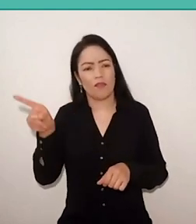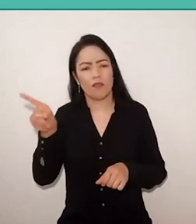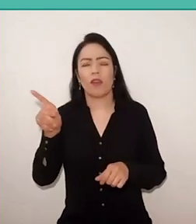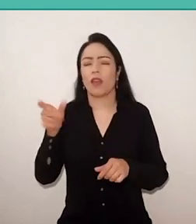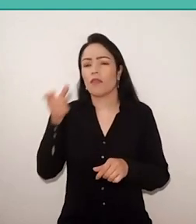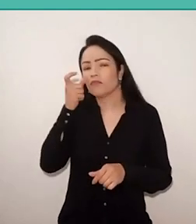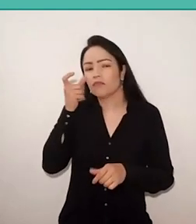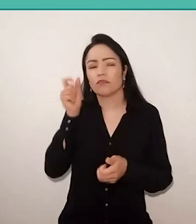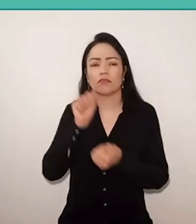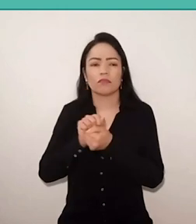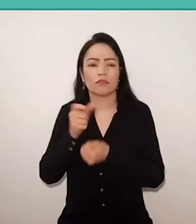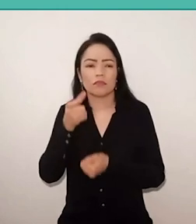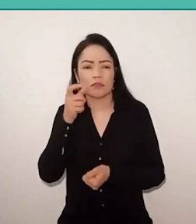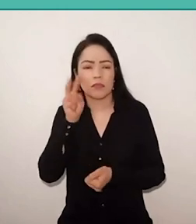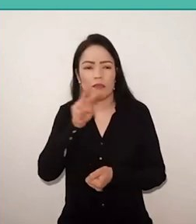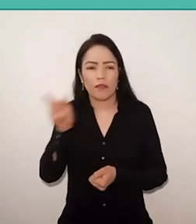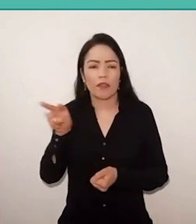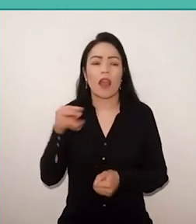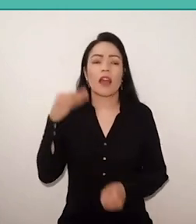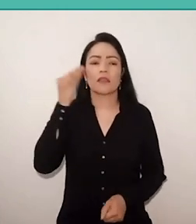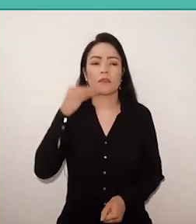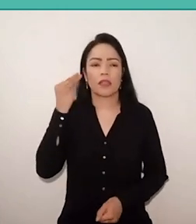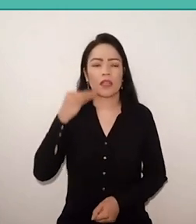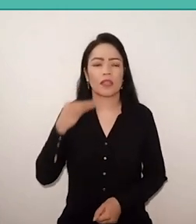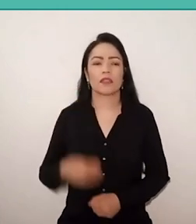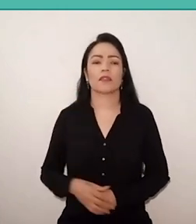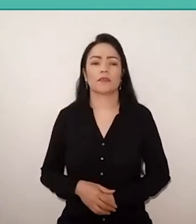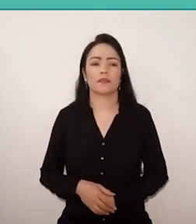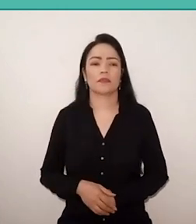were the experiences of agronomists